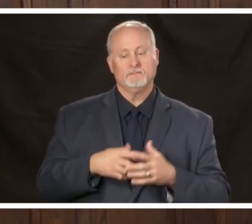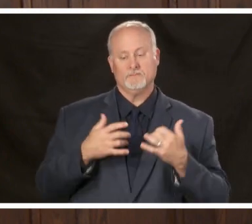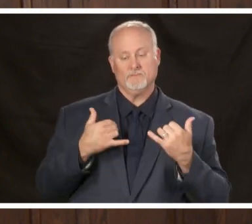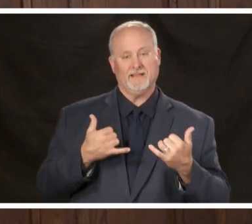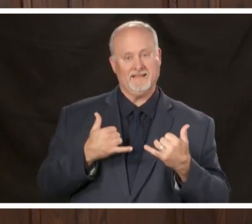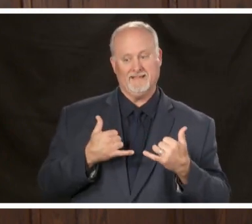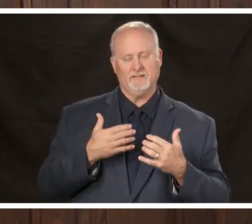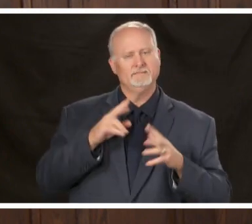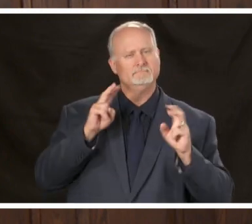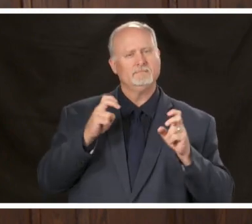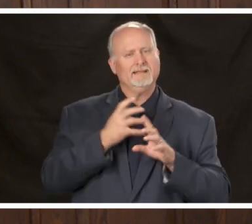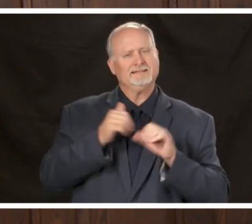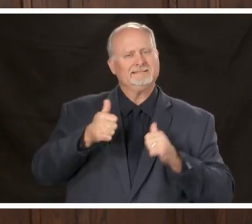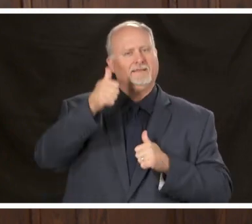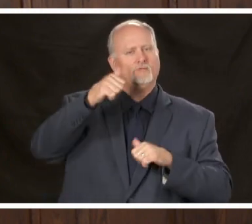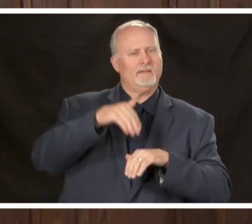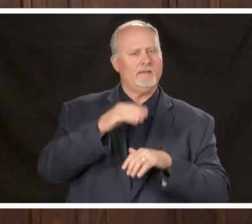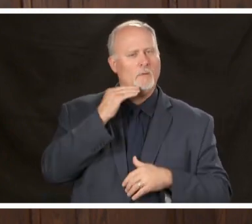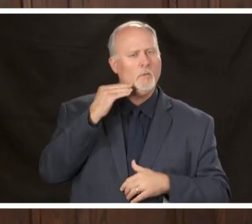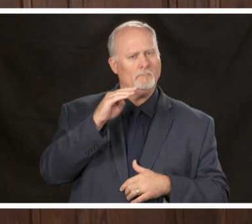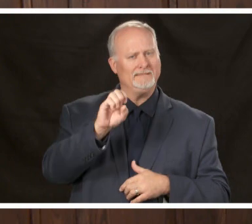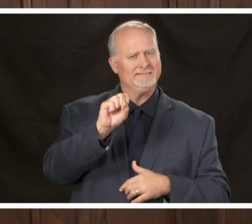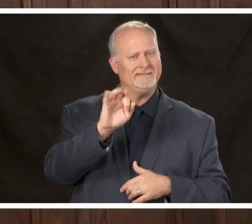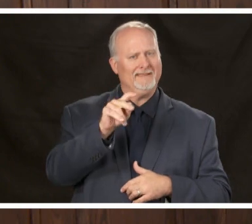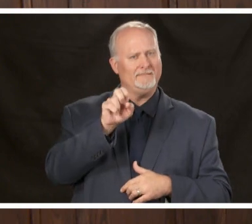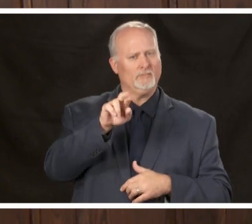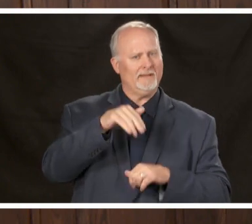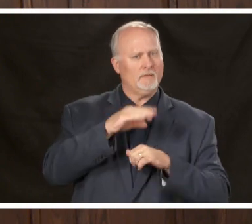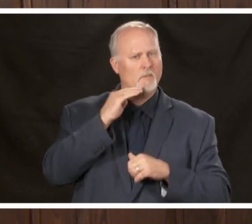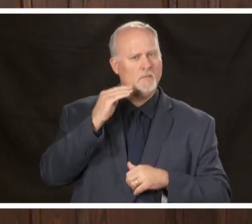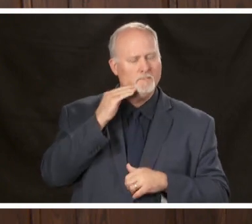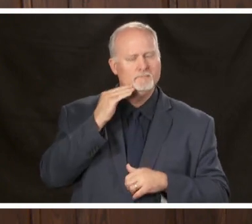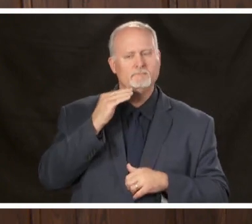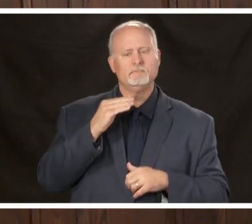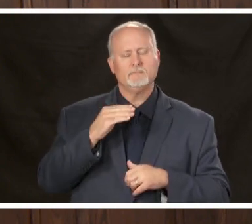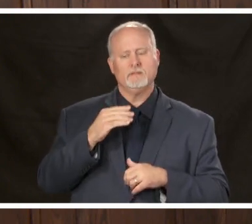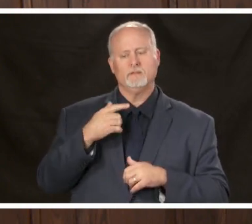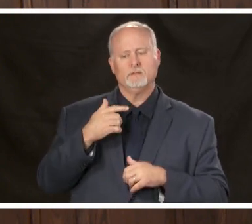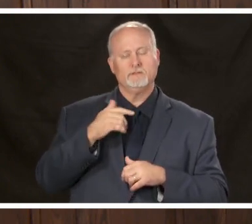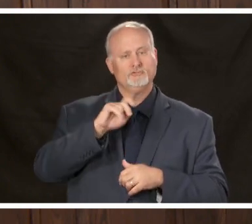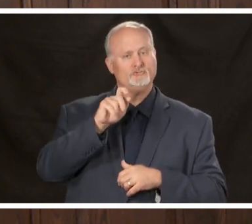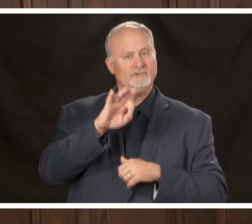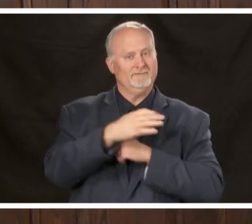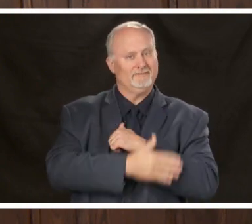safer at home the Jefferson County department's environmental health